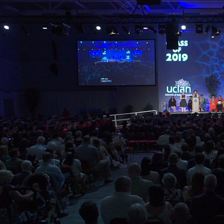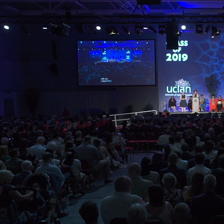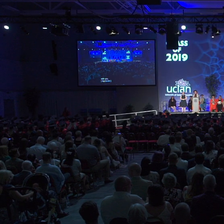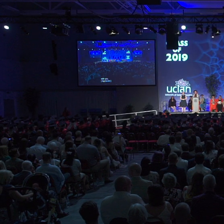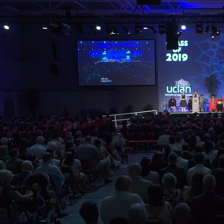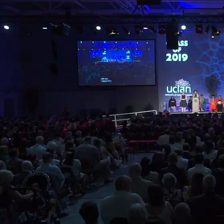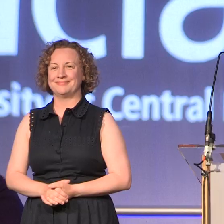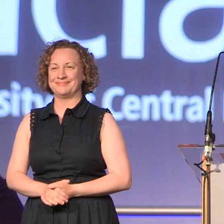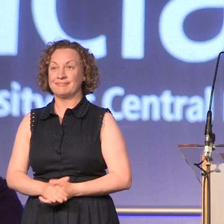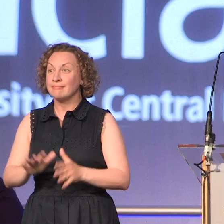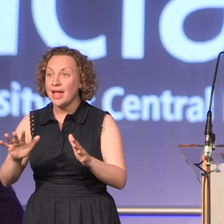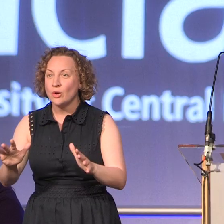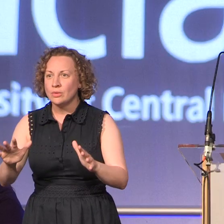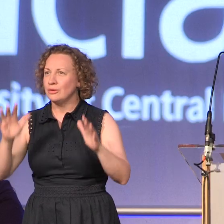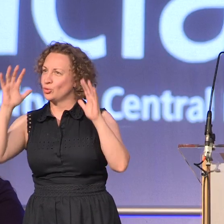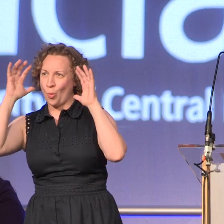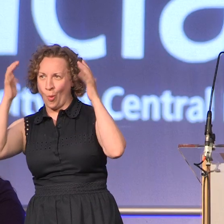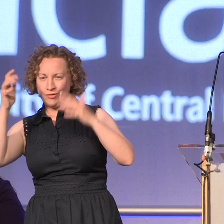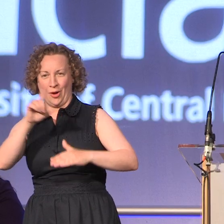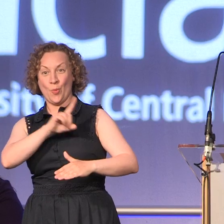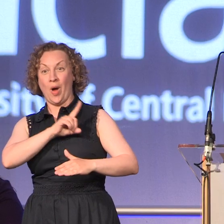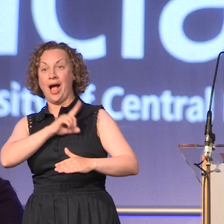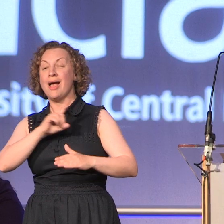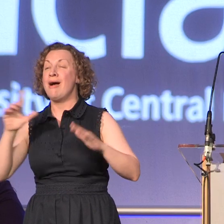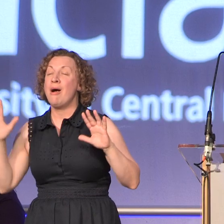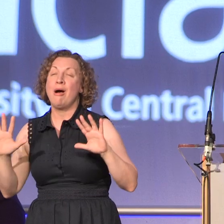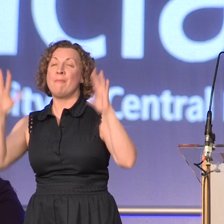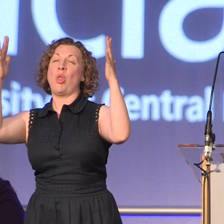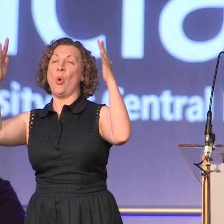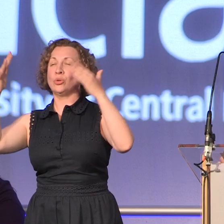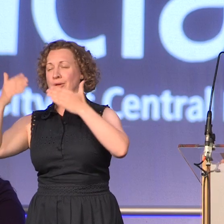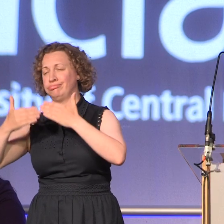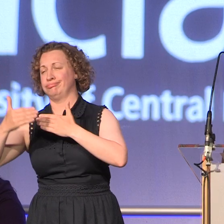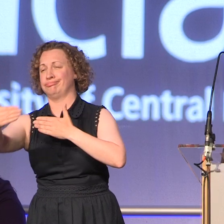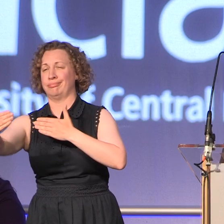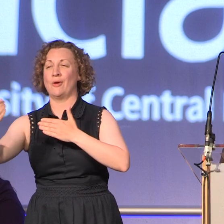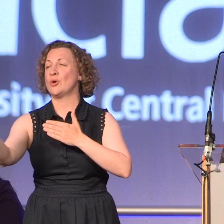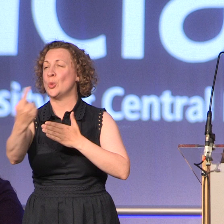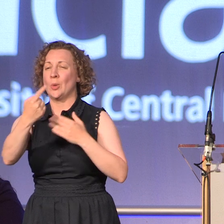Now you don't need to worry all the rest of the applause is just for you and as